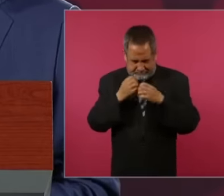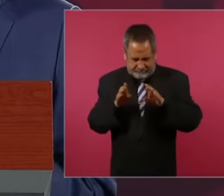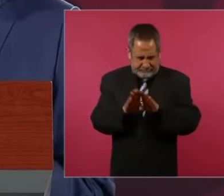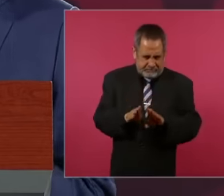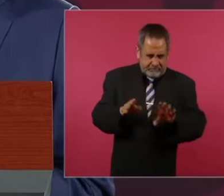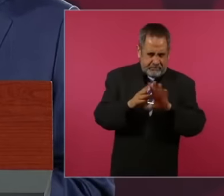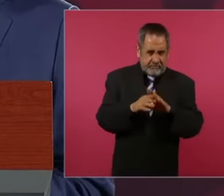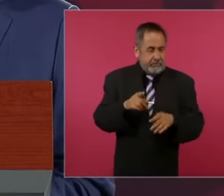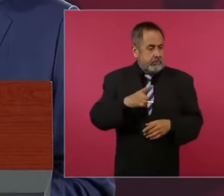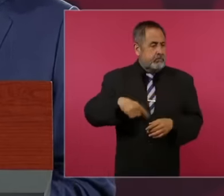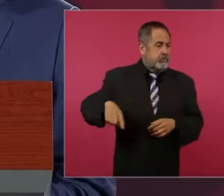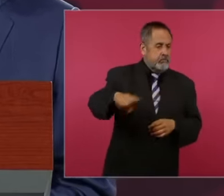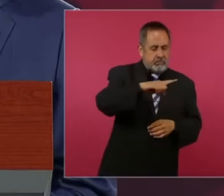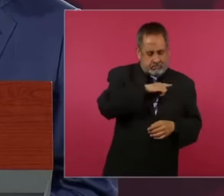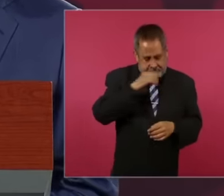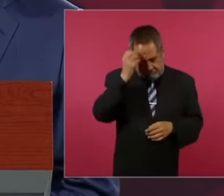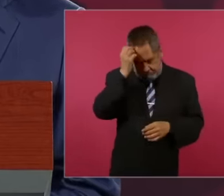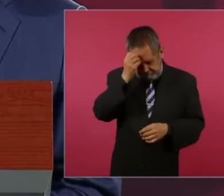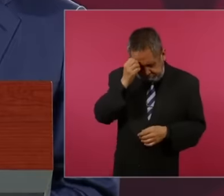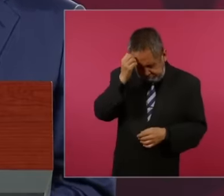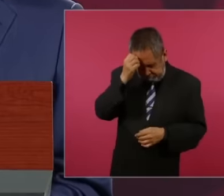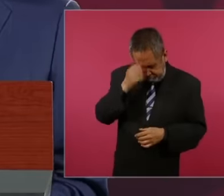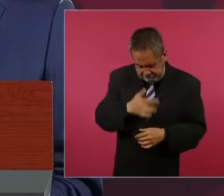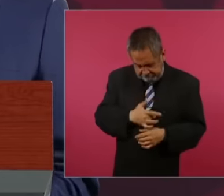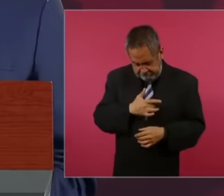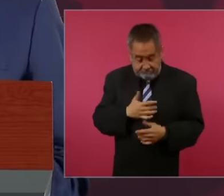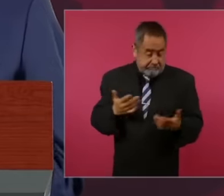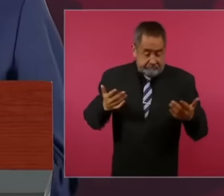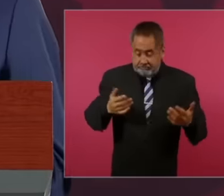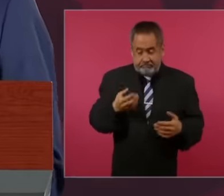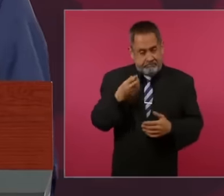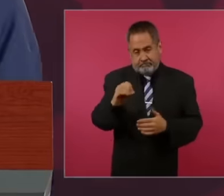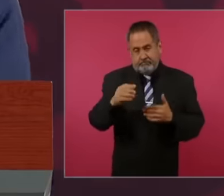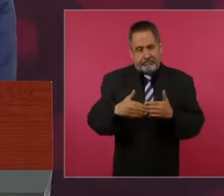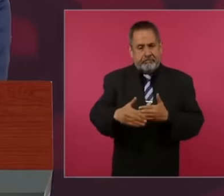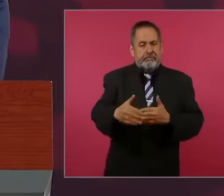reflections over